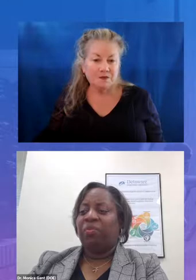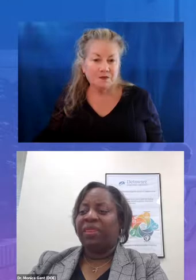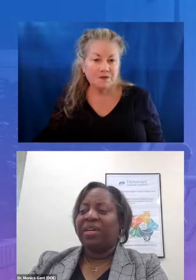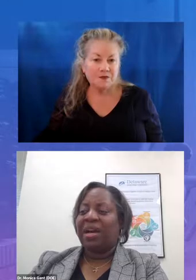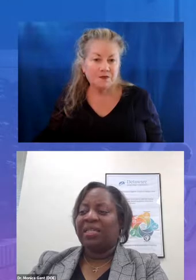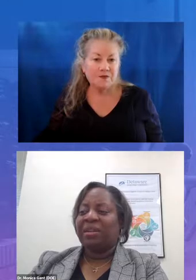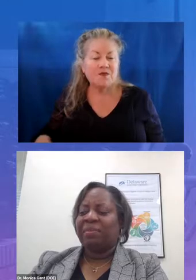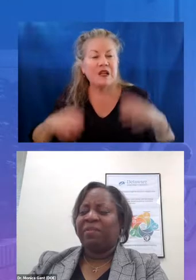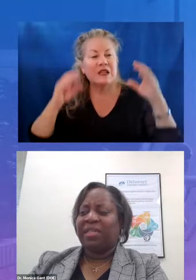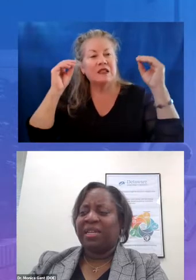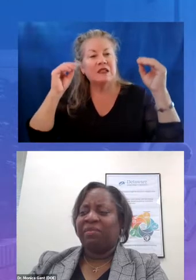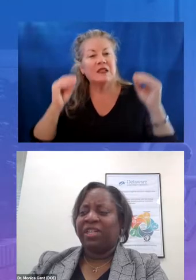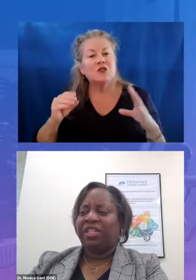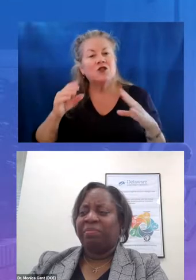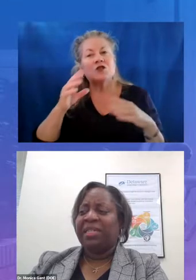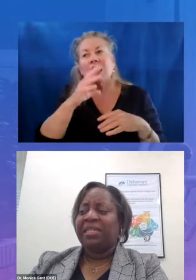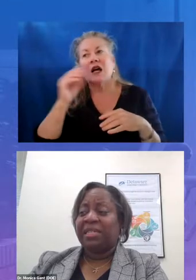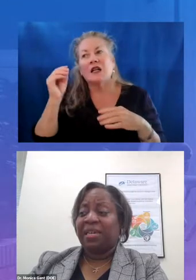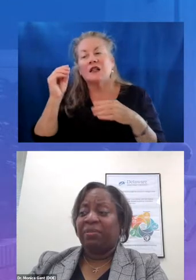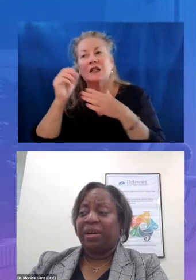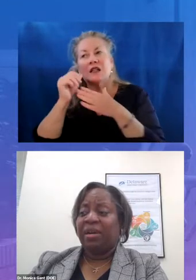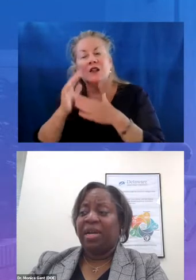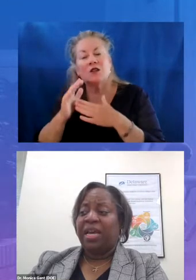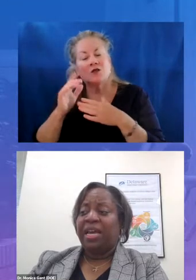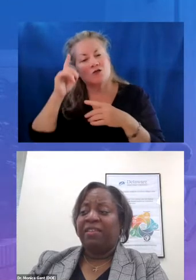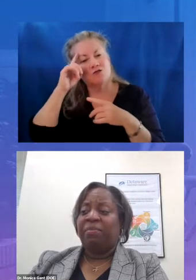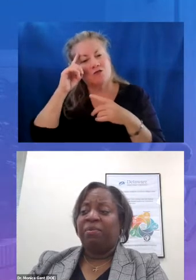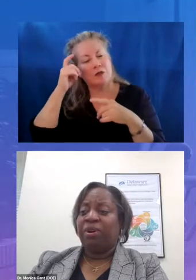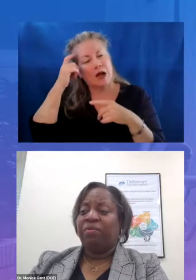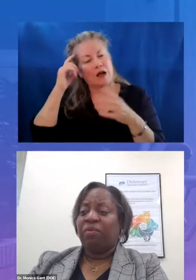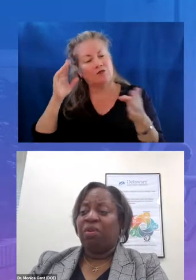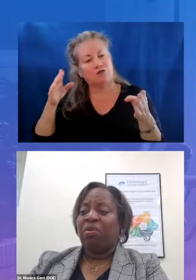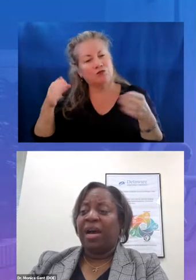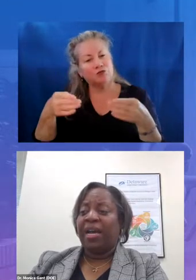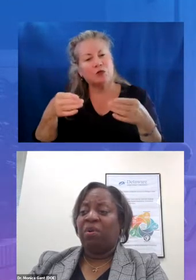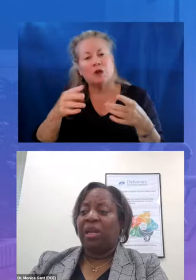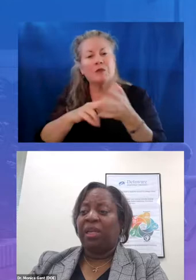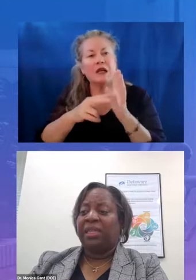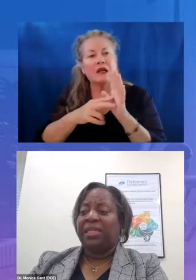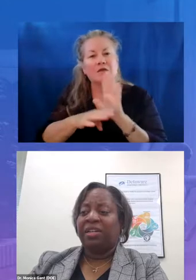the concept of acceleration means in delaware and the important role high quality standards